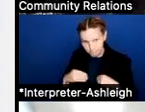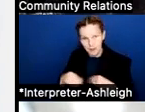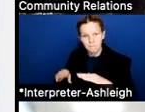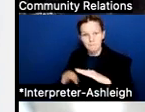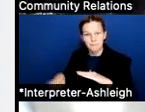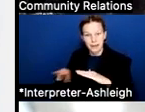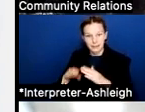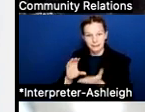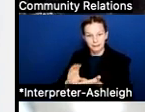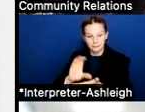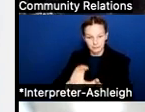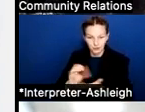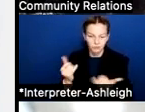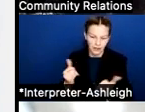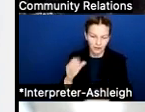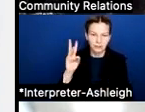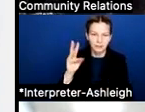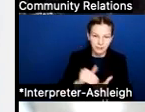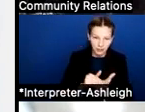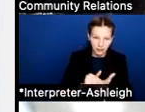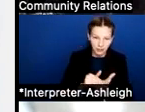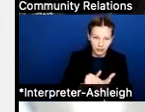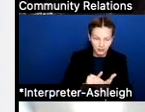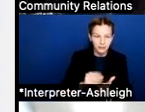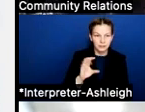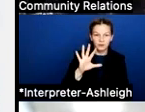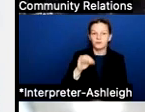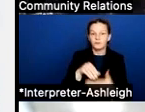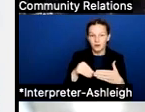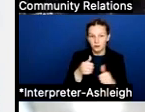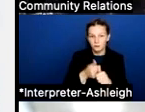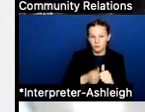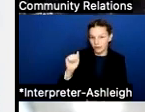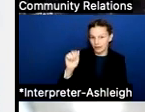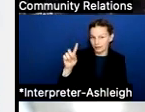it's $6,160 per ADA. And that's been in an effect since 2019.